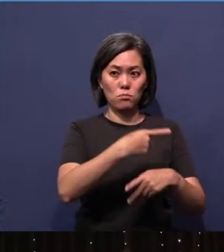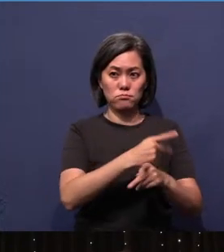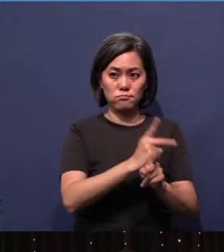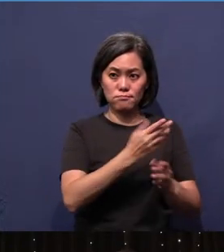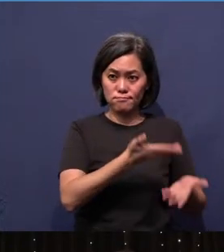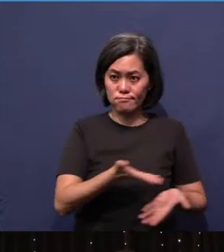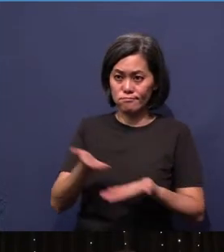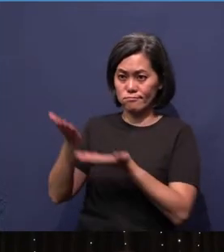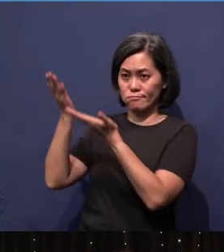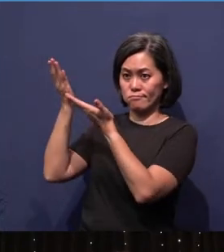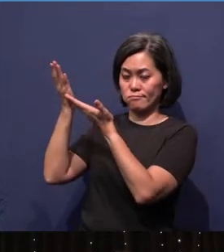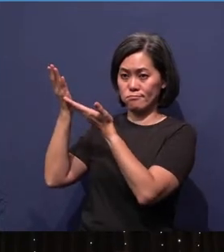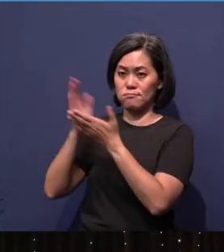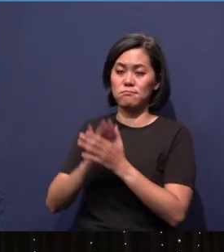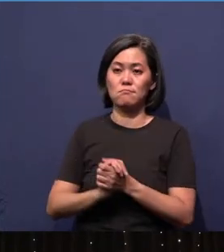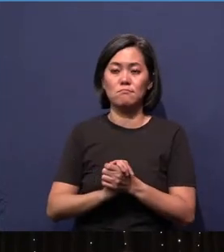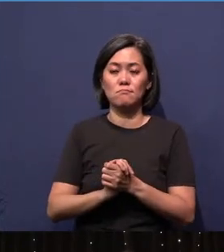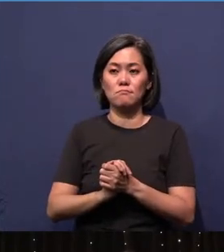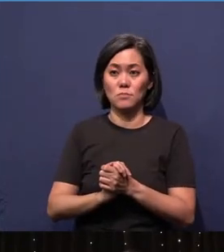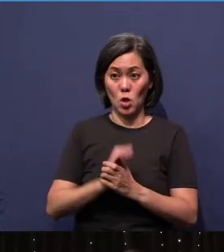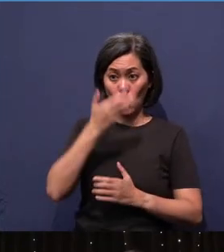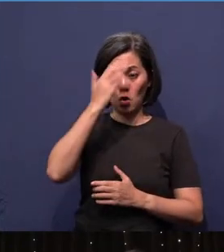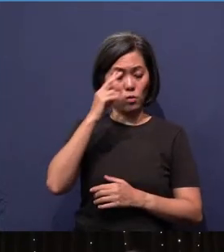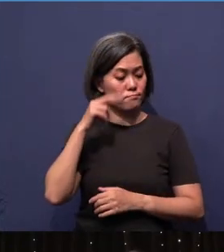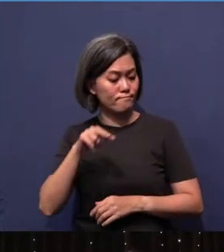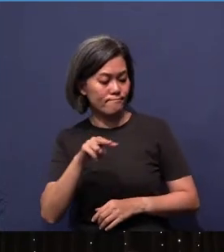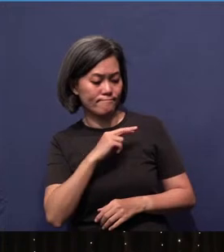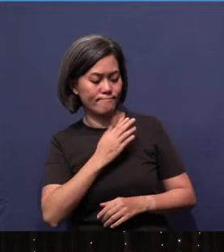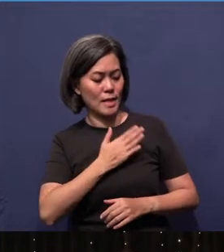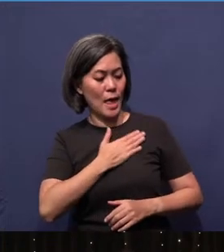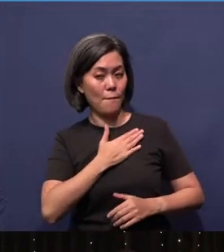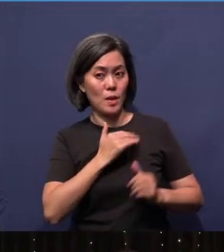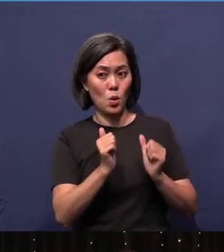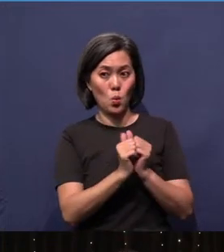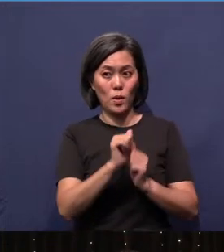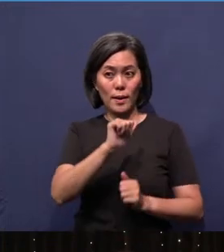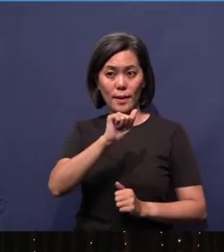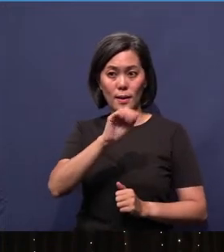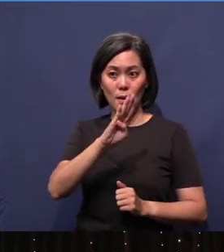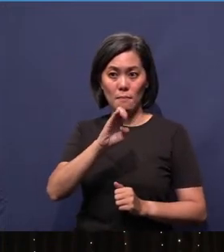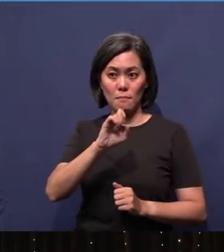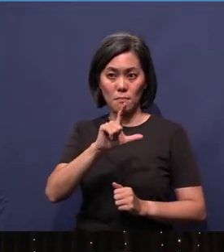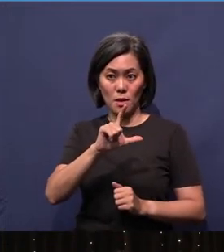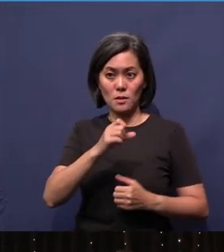And just as God was pleased with Abel’s sacrifice and offering in Genesis, may we